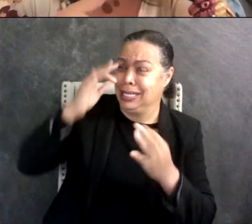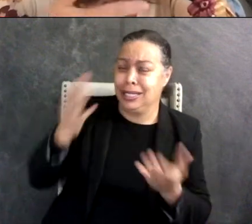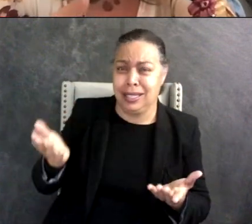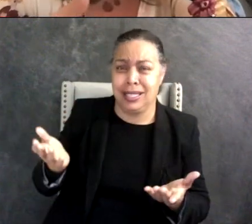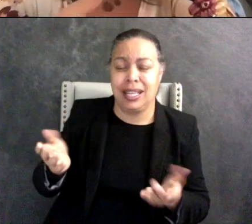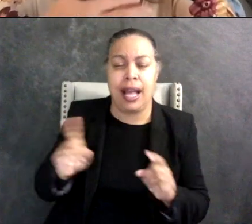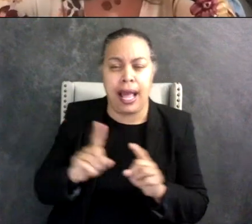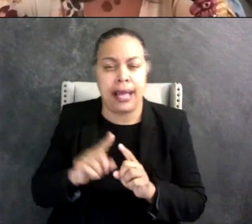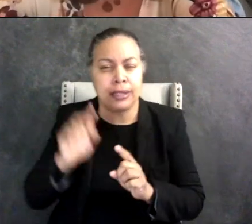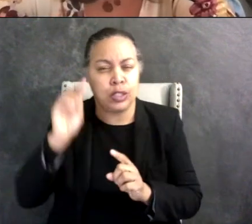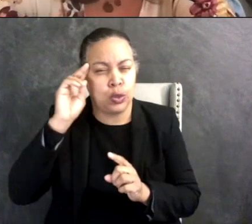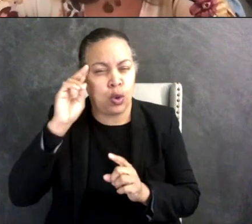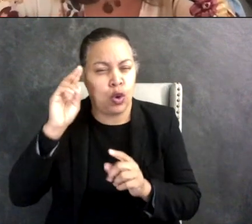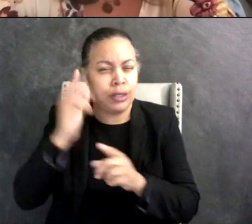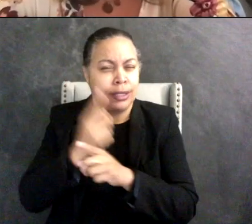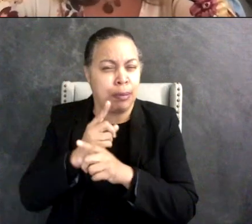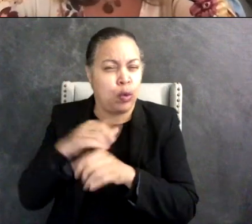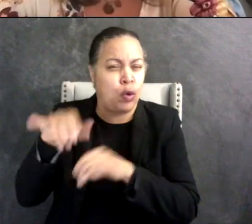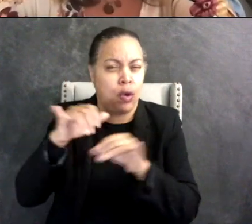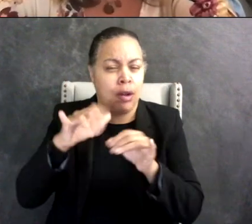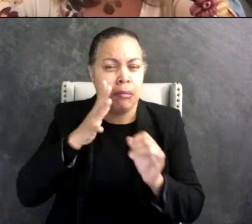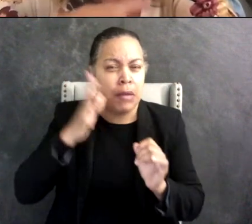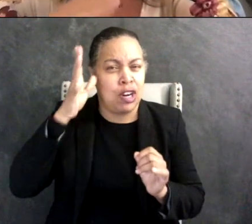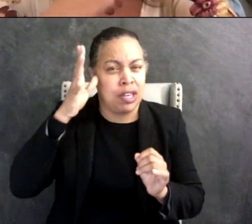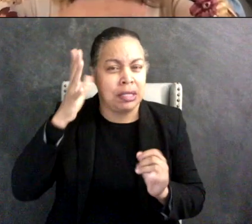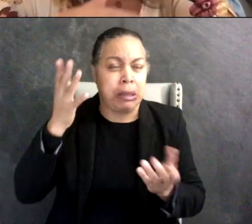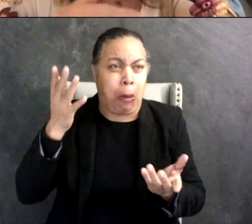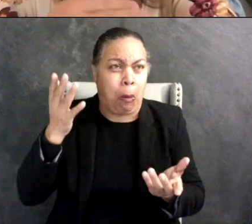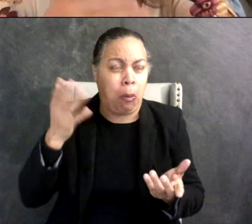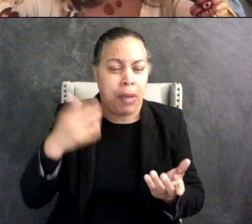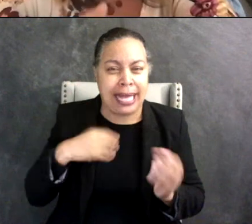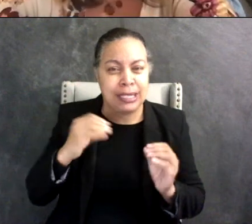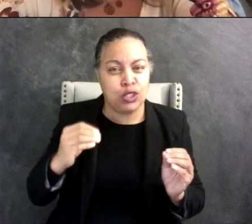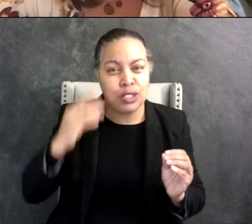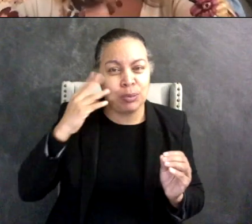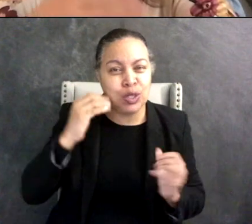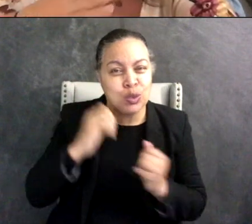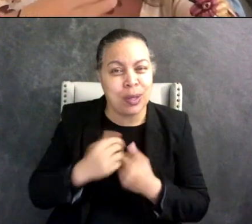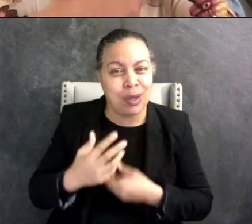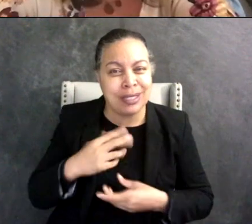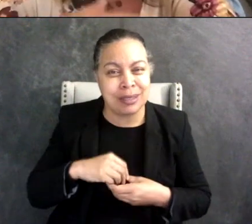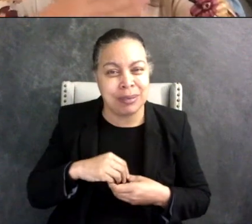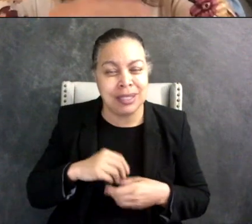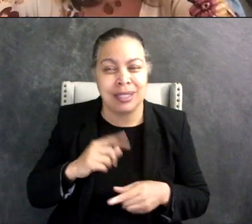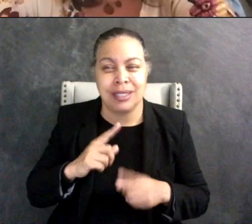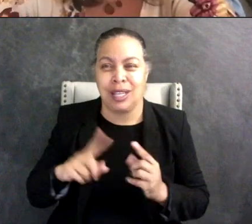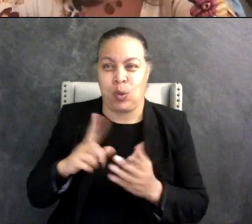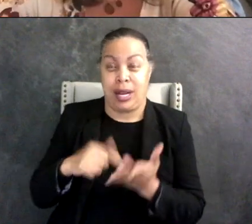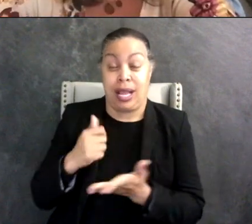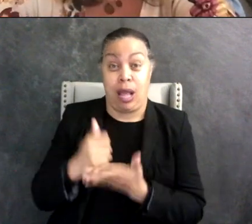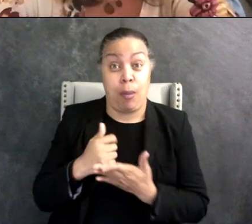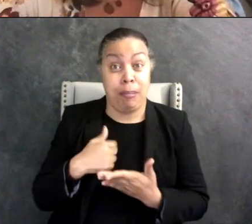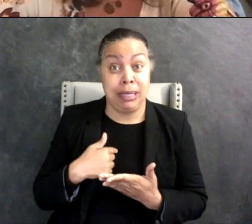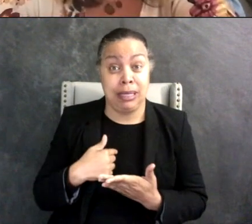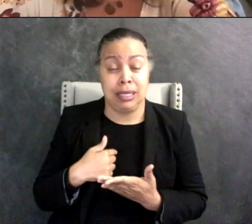I had zero experience but what helped give me the courage was hearing autistic people talk about